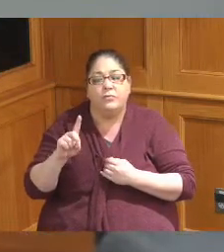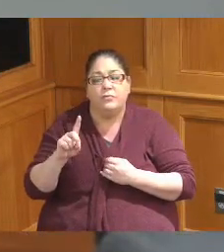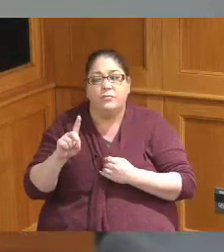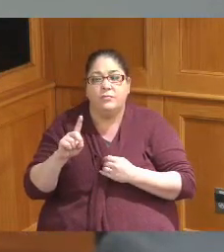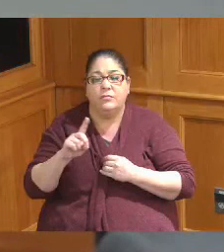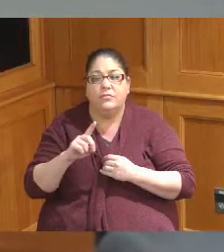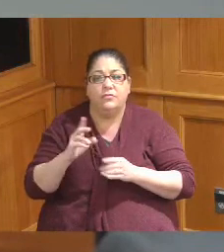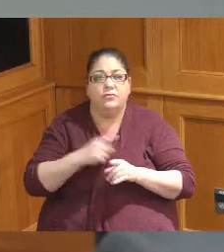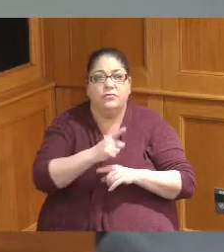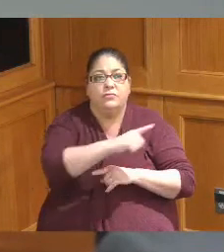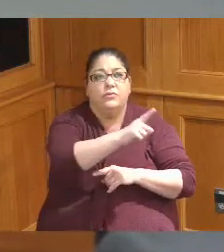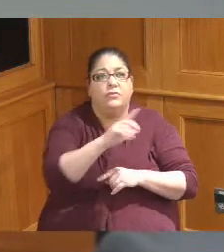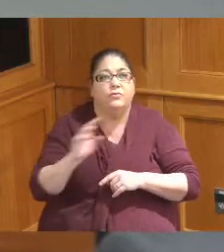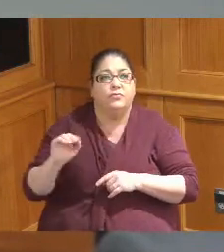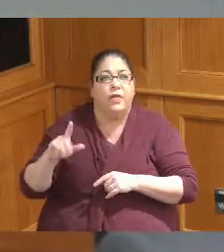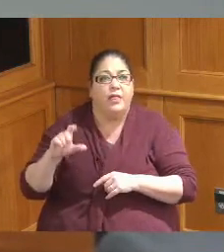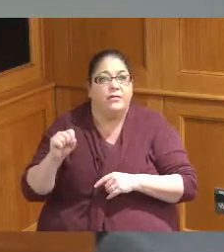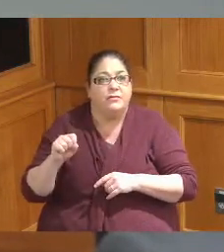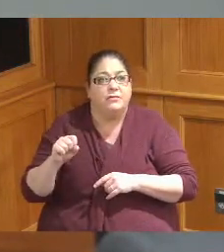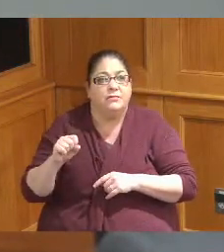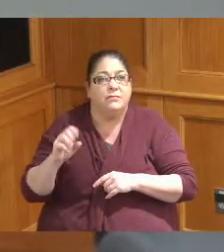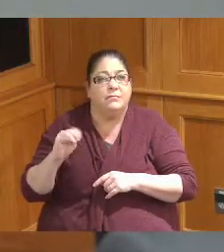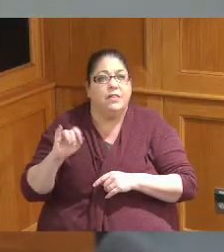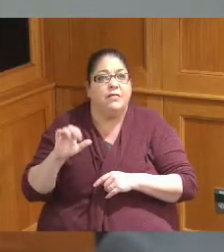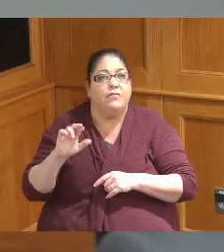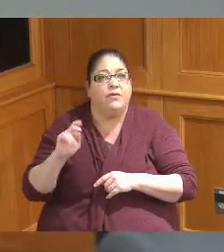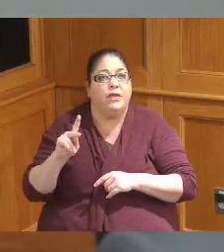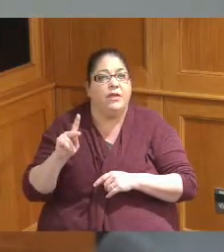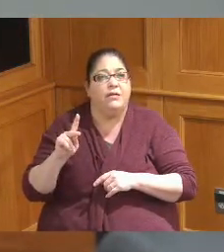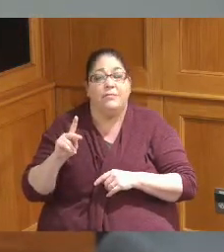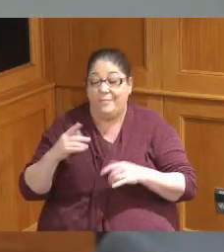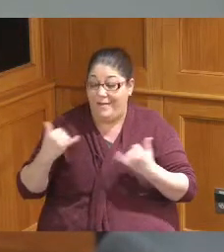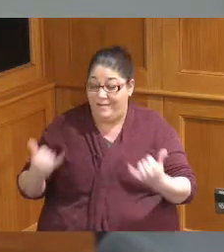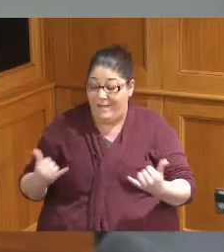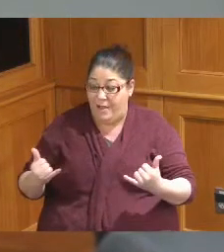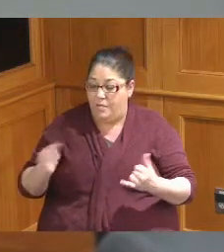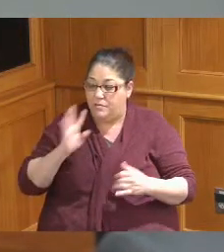looking at at something along the road we'll have to just talk about eligible use of funds